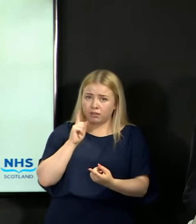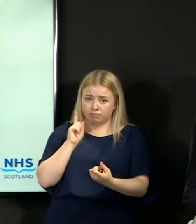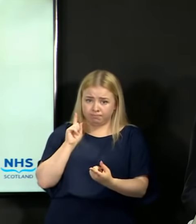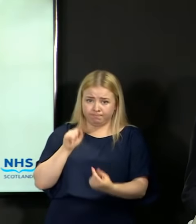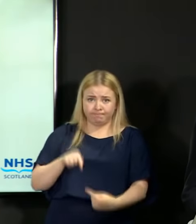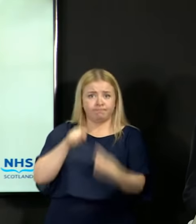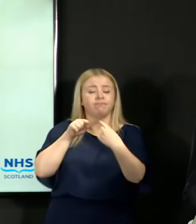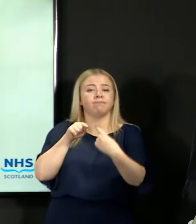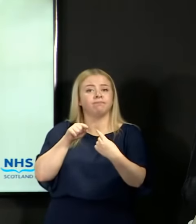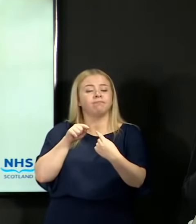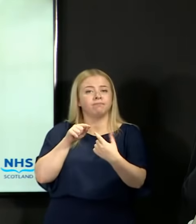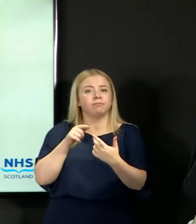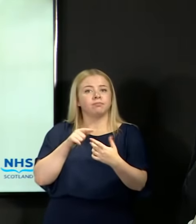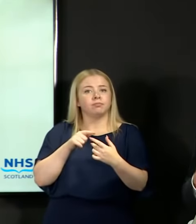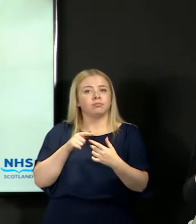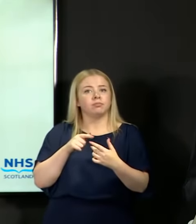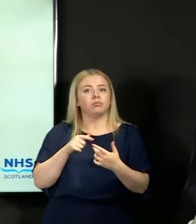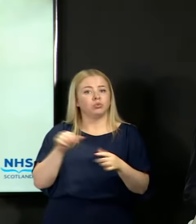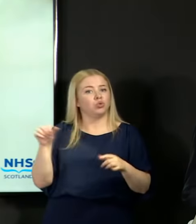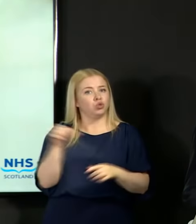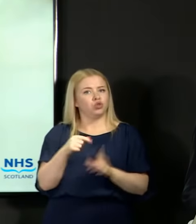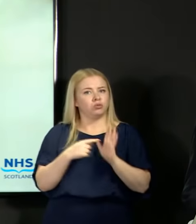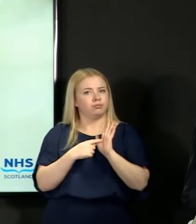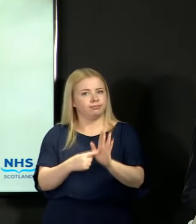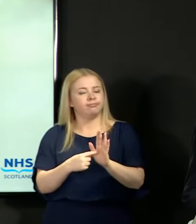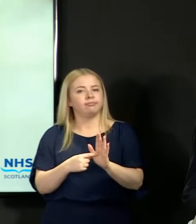And that will be considered by the SQA.